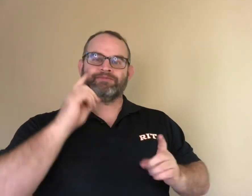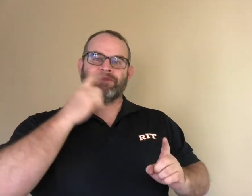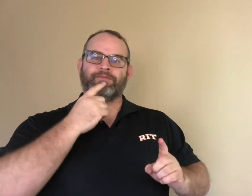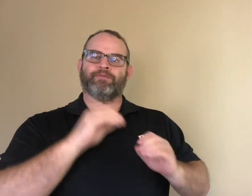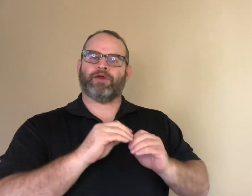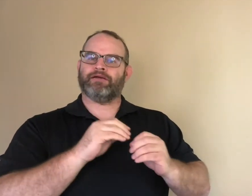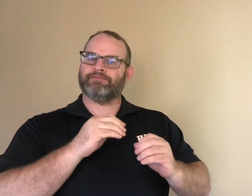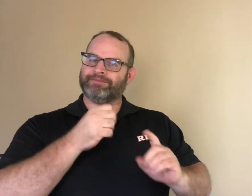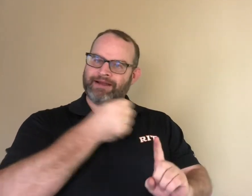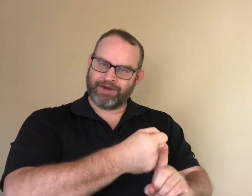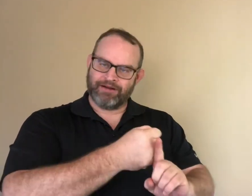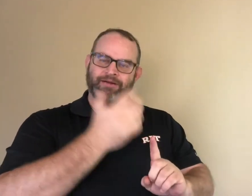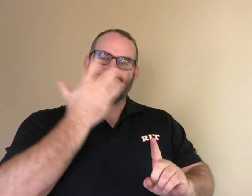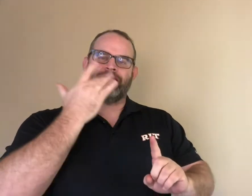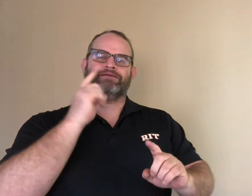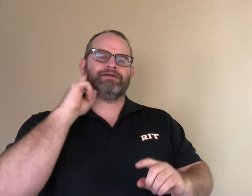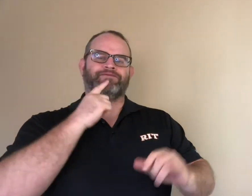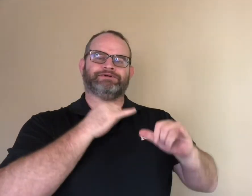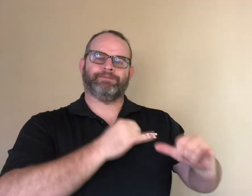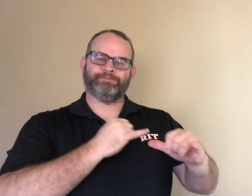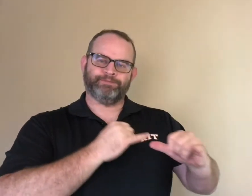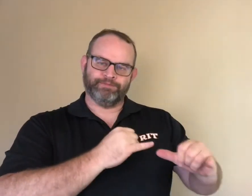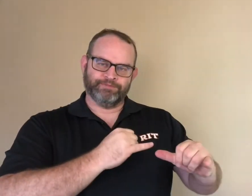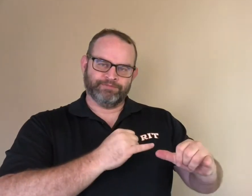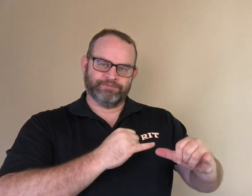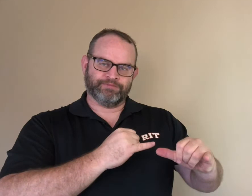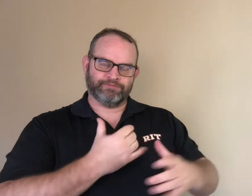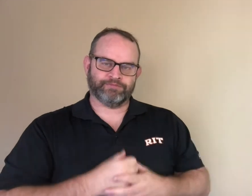The deaf experience story impact would be greater for deaf children due to DEAF-SAME.